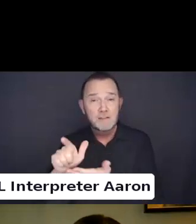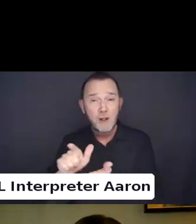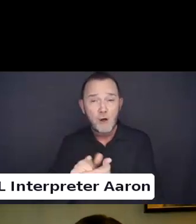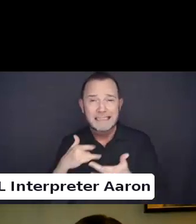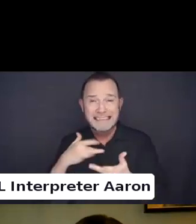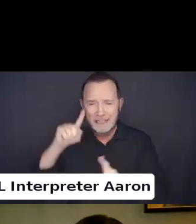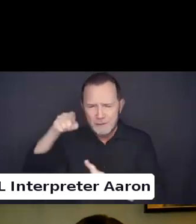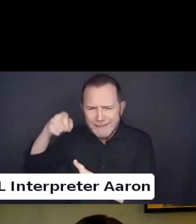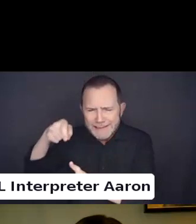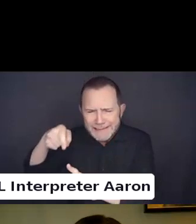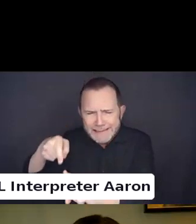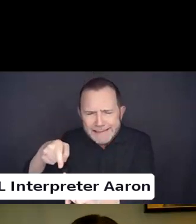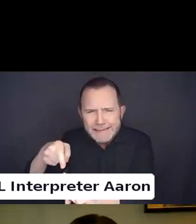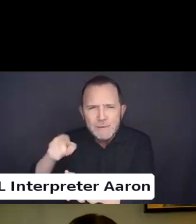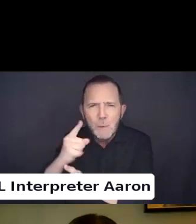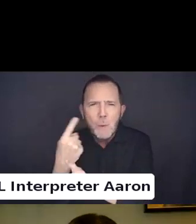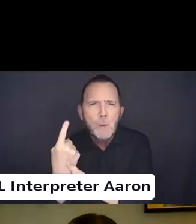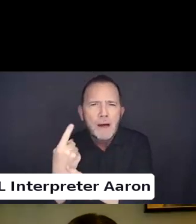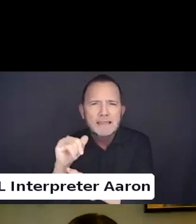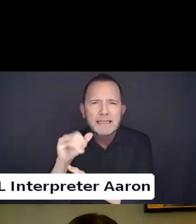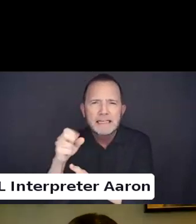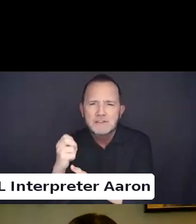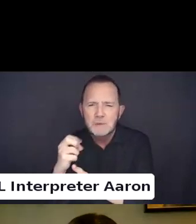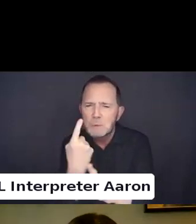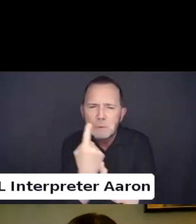So I think. This community peace to me is the most interesting.